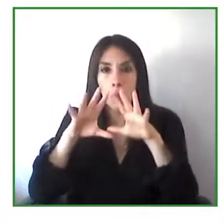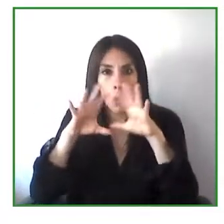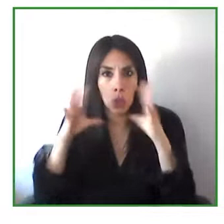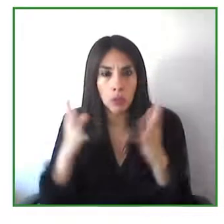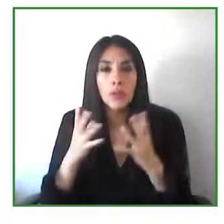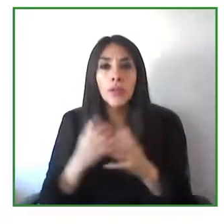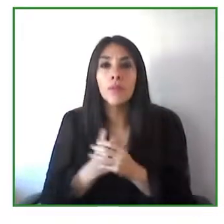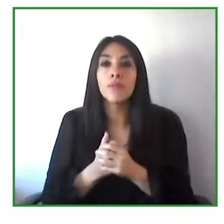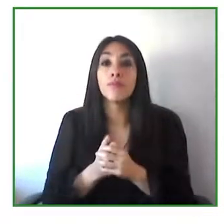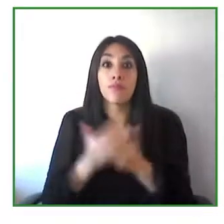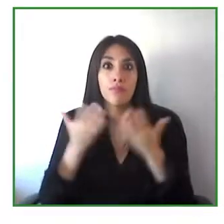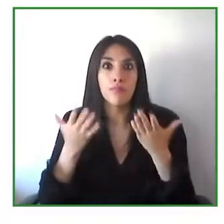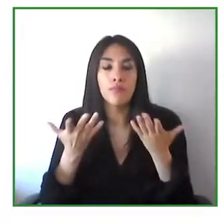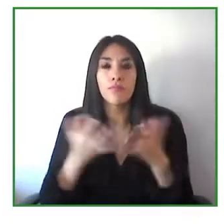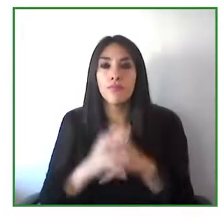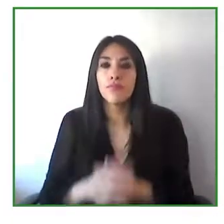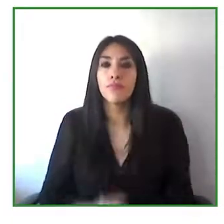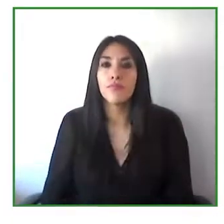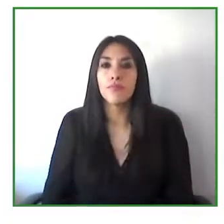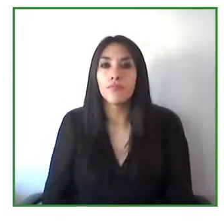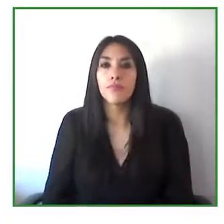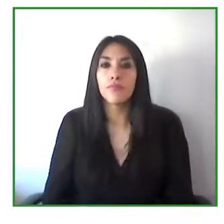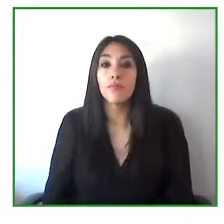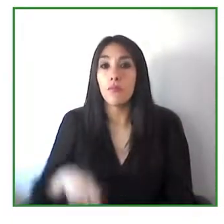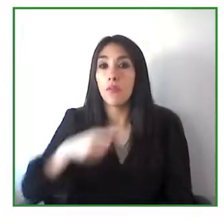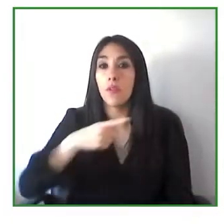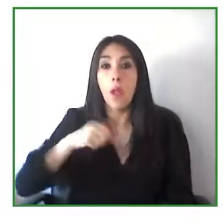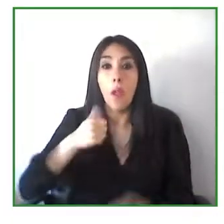standards to provide popular implementation.